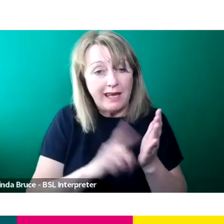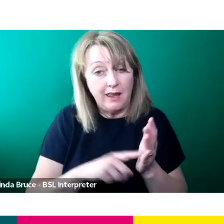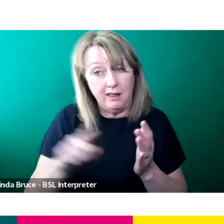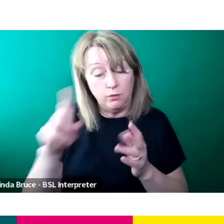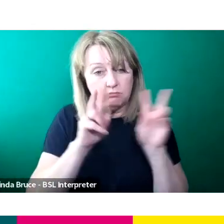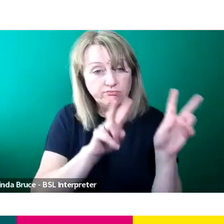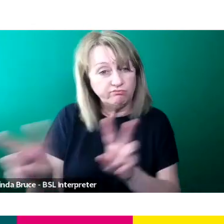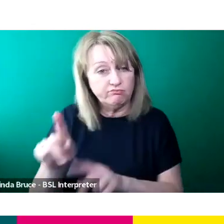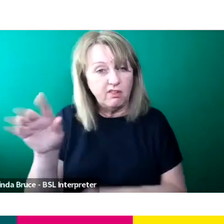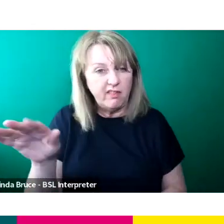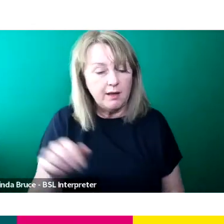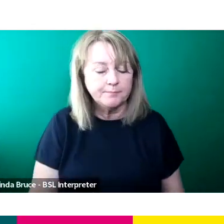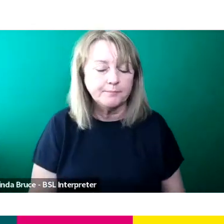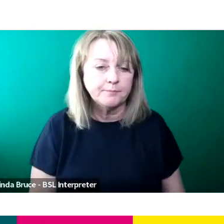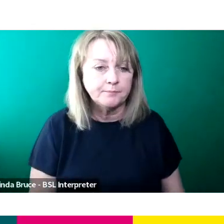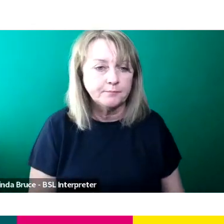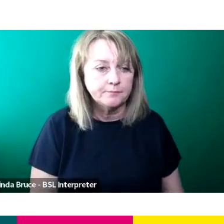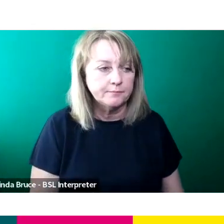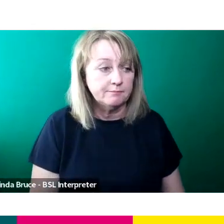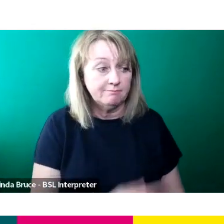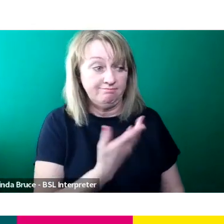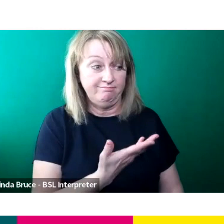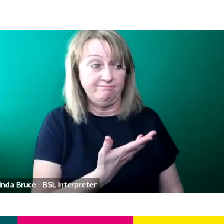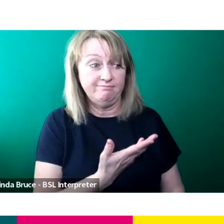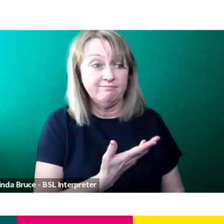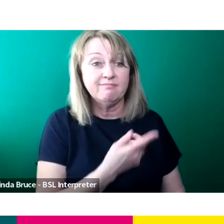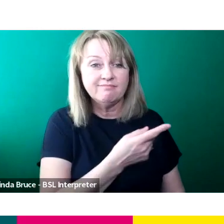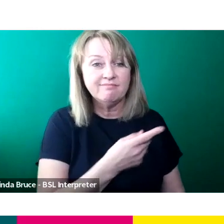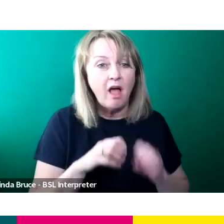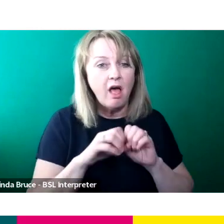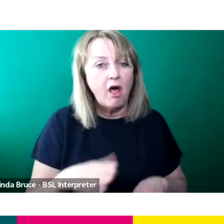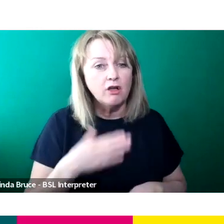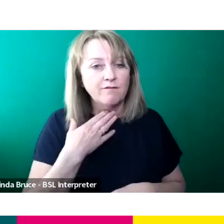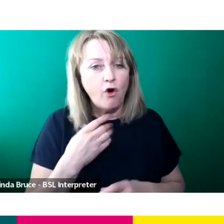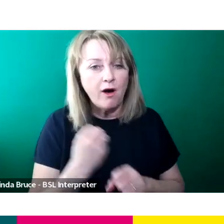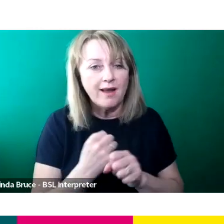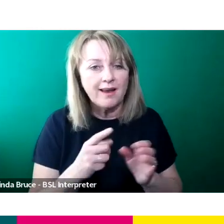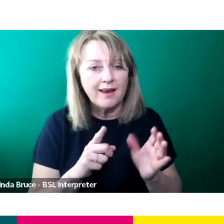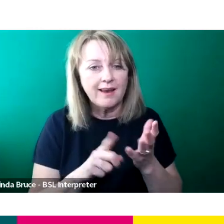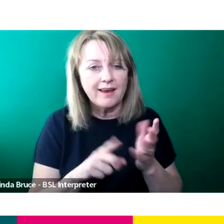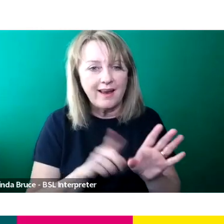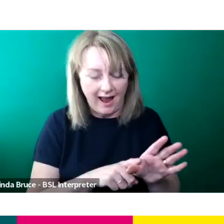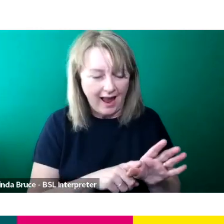So here we've got an image of the incredible Lost Voice Guy Lee Ridley and we've got some